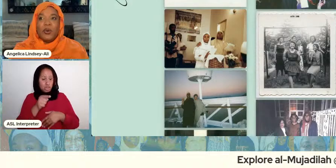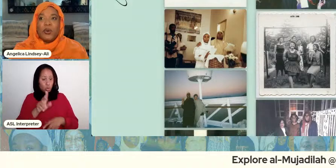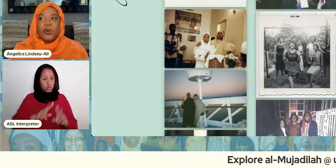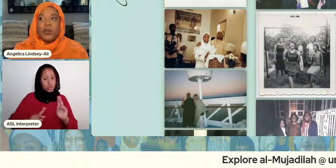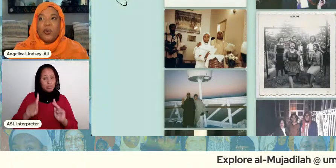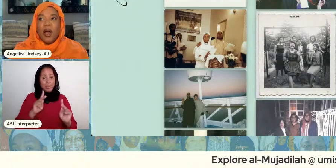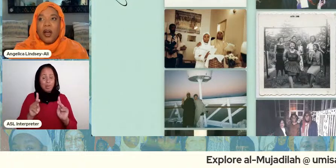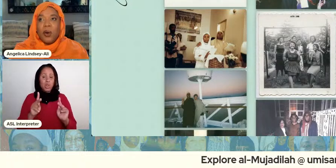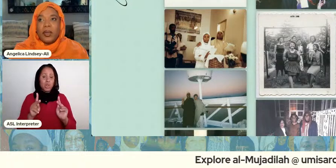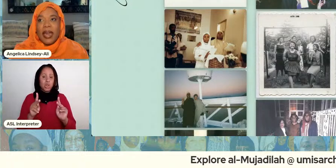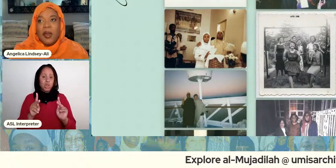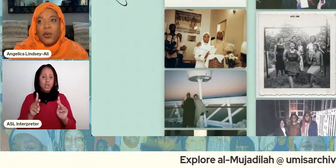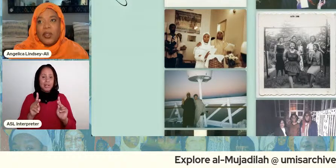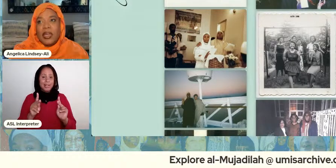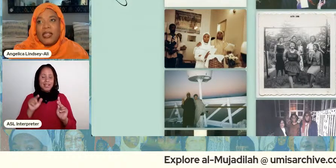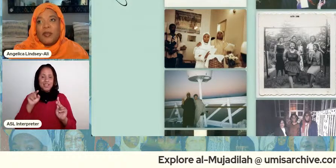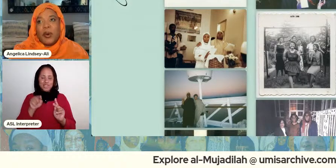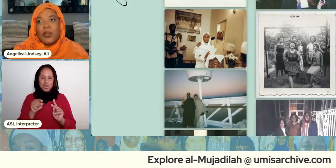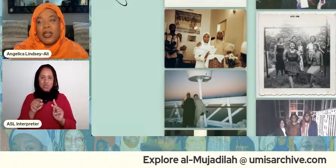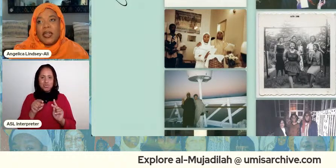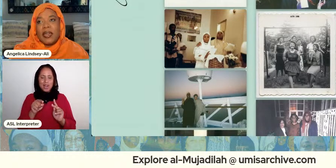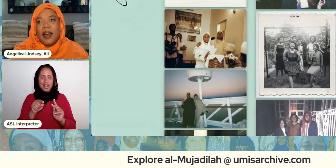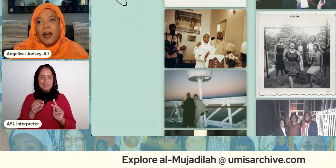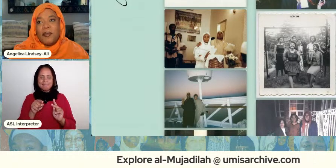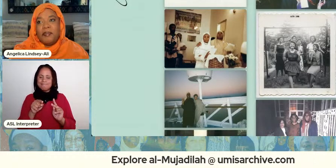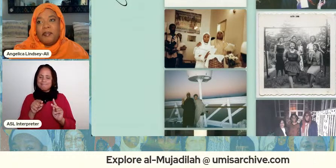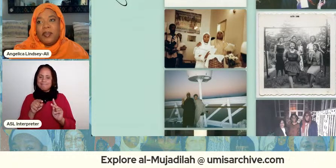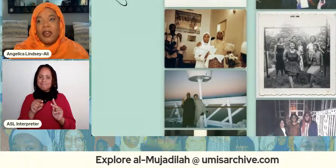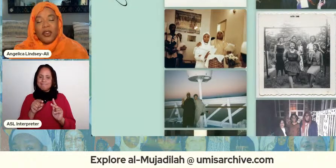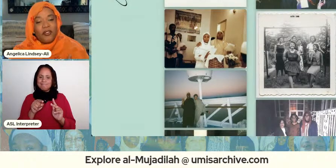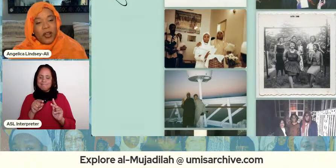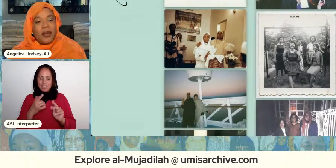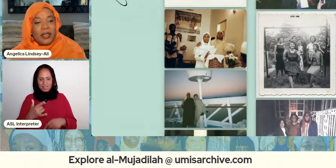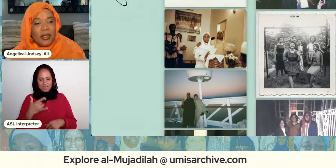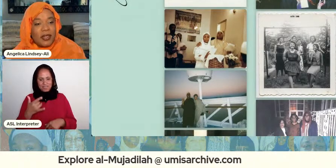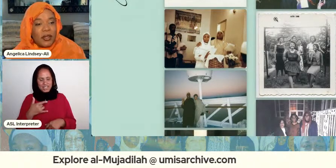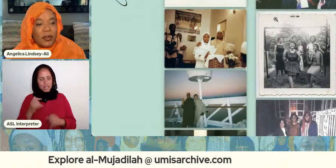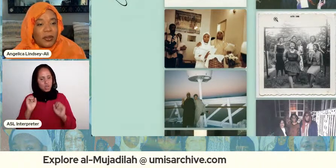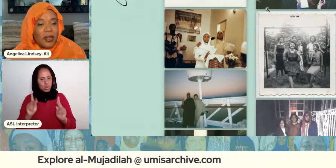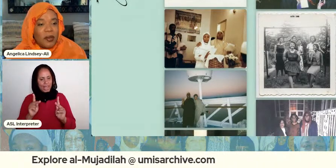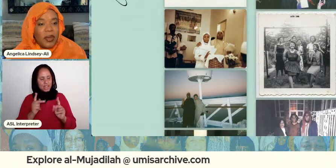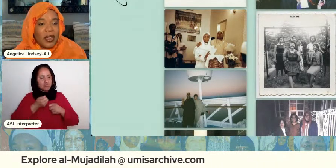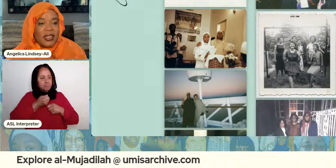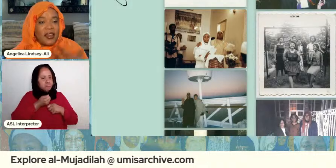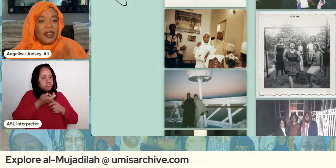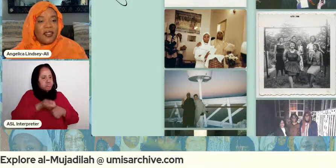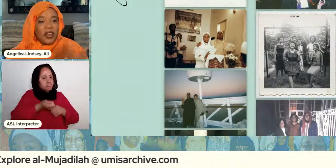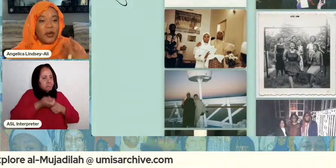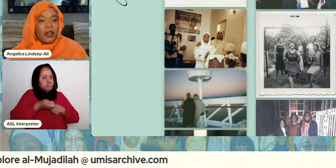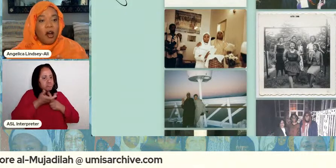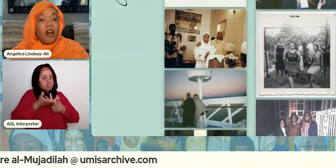who who you are okay with exposing um your frailties to because they're gonna they're gonna